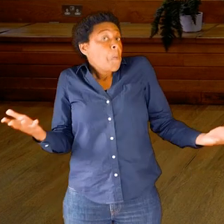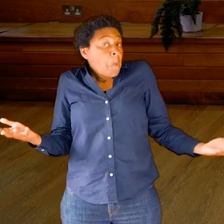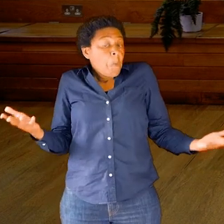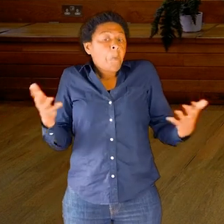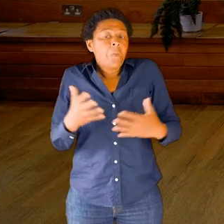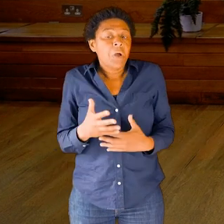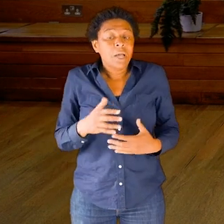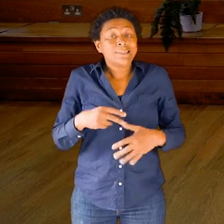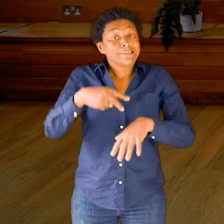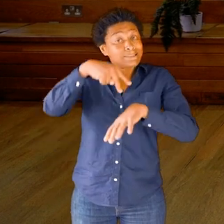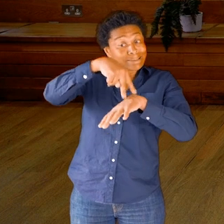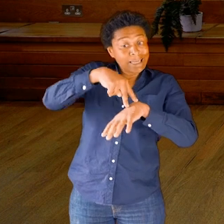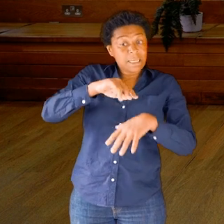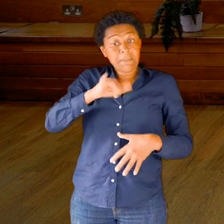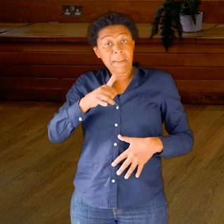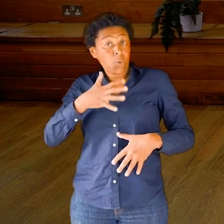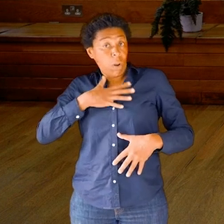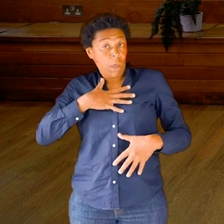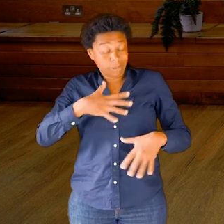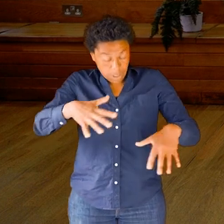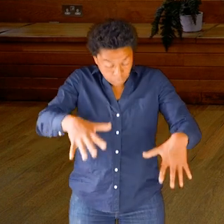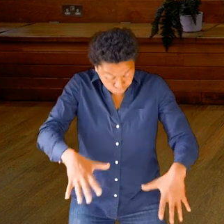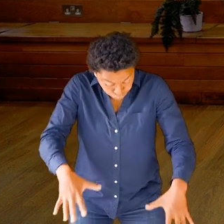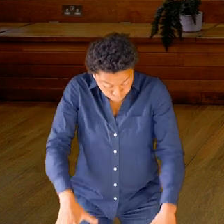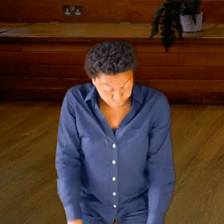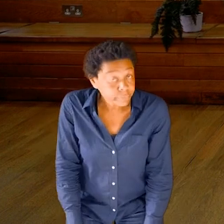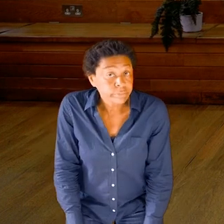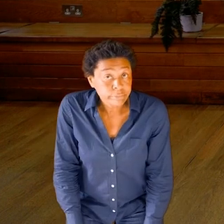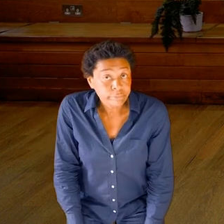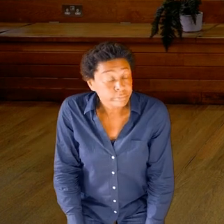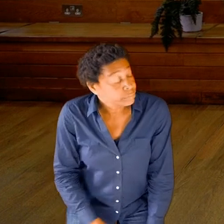might—perhaps if you are standing also, you might also work in a kind of position